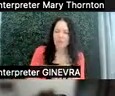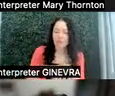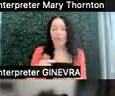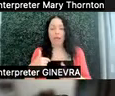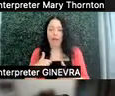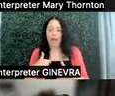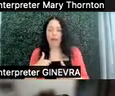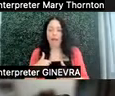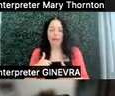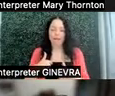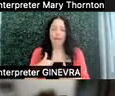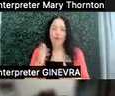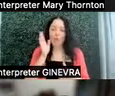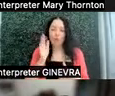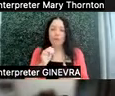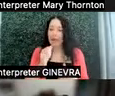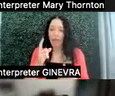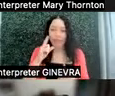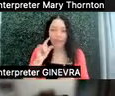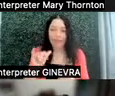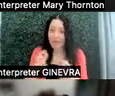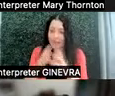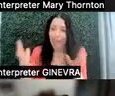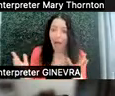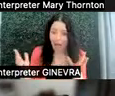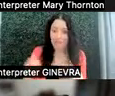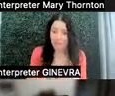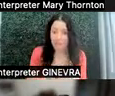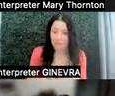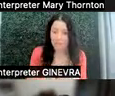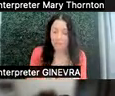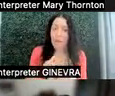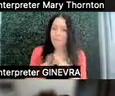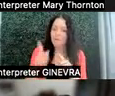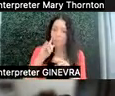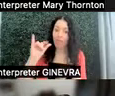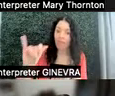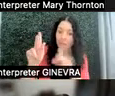to say I-- would not think of that as a lot of participation, but for that person, it is.